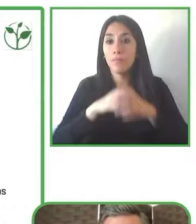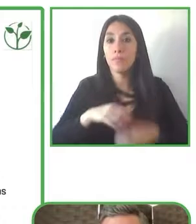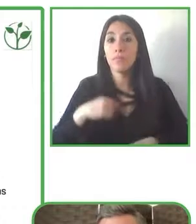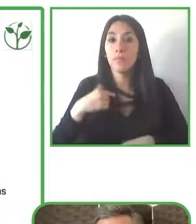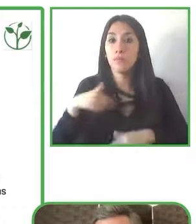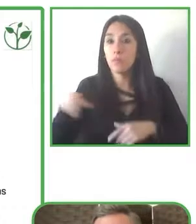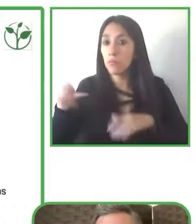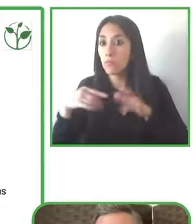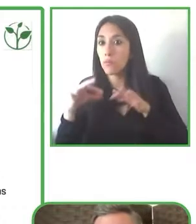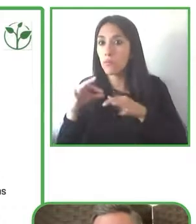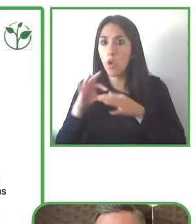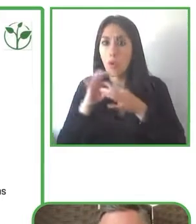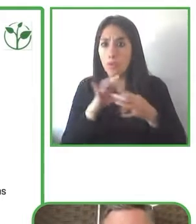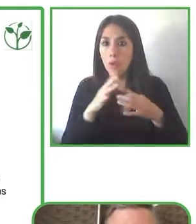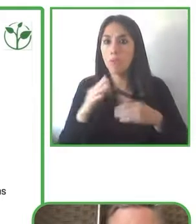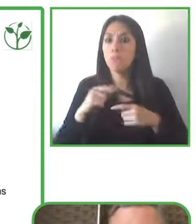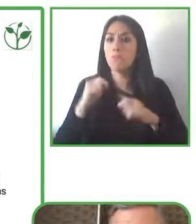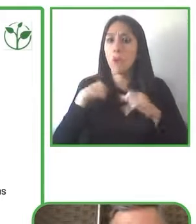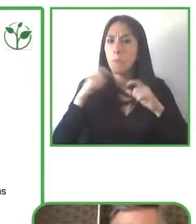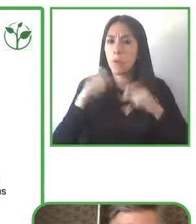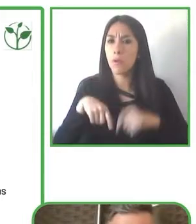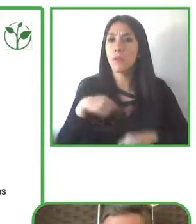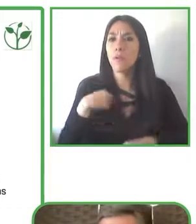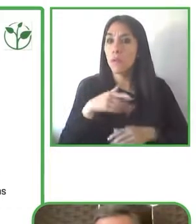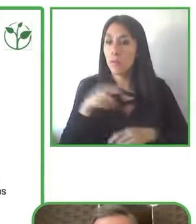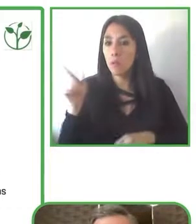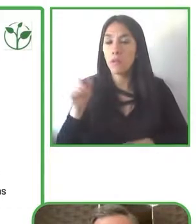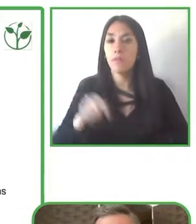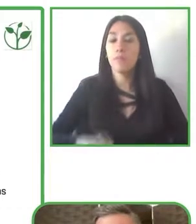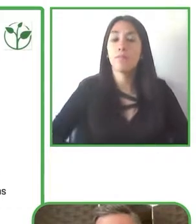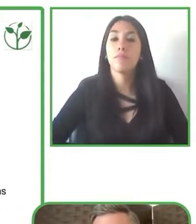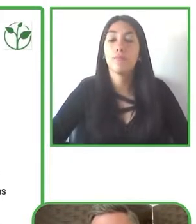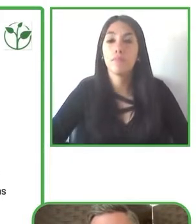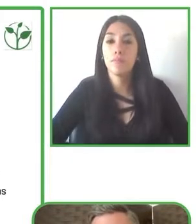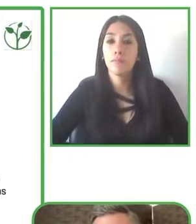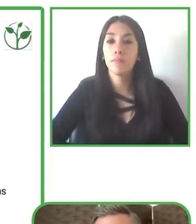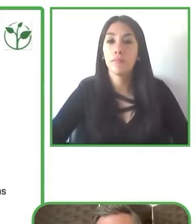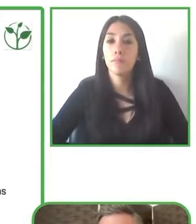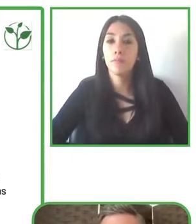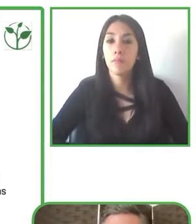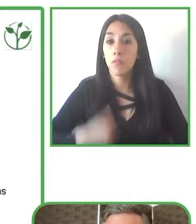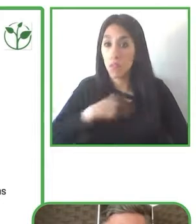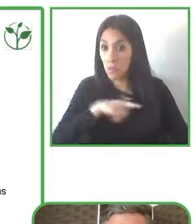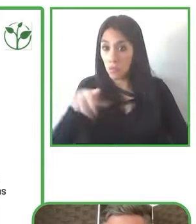And so, I’ll start with what AirBnb have done in making their offerings